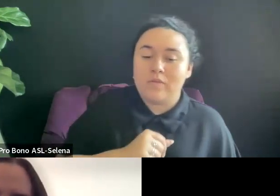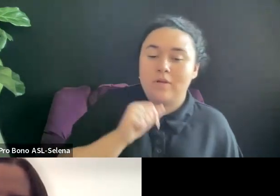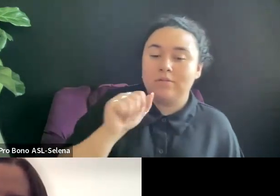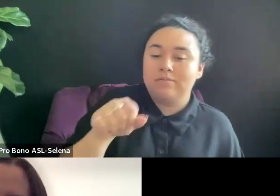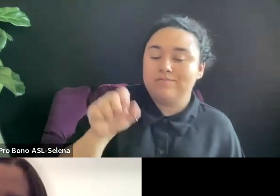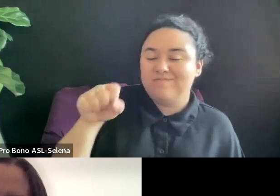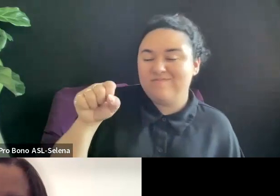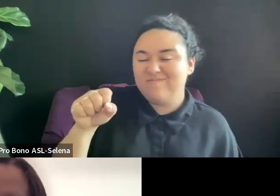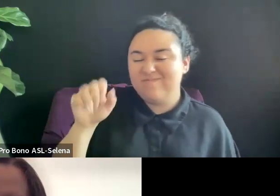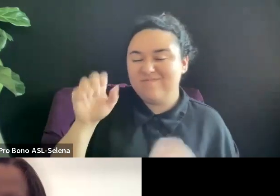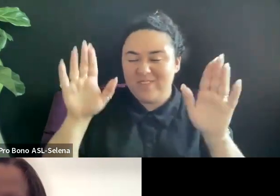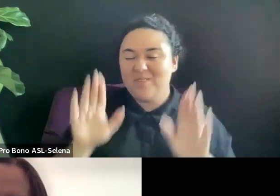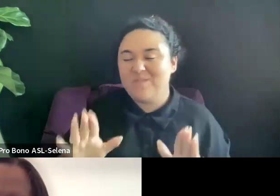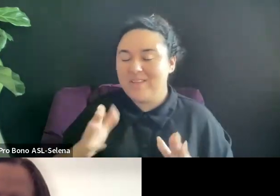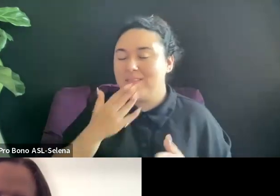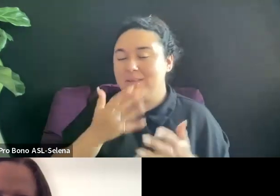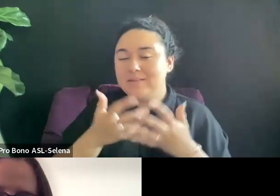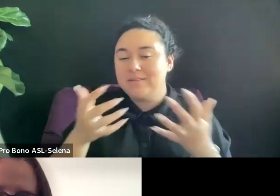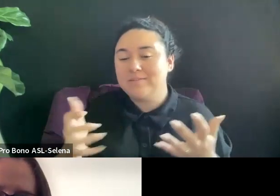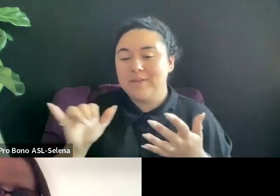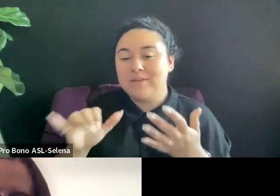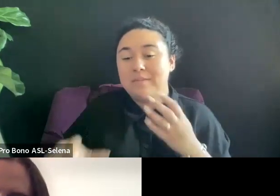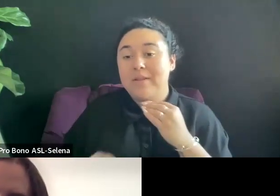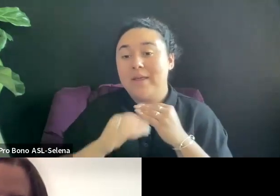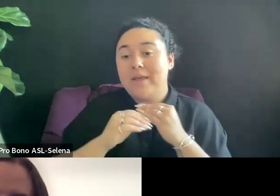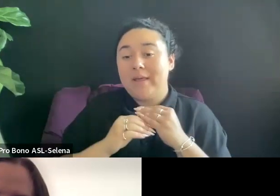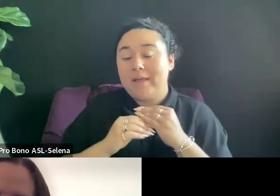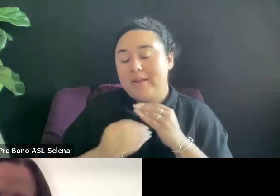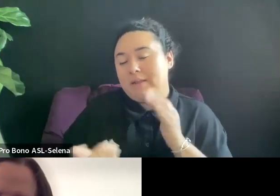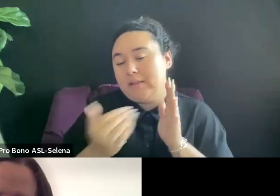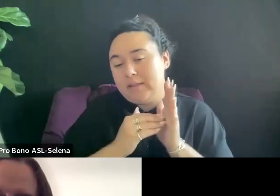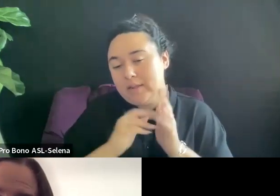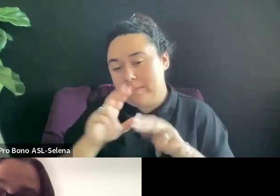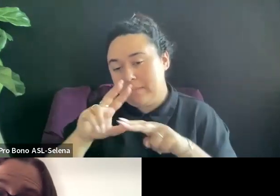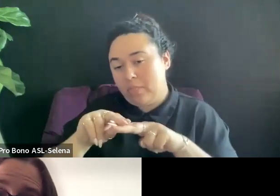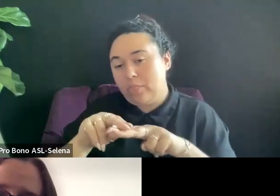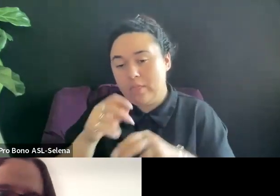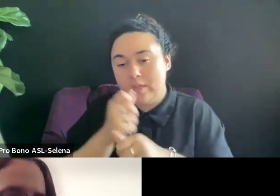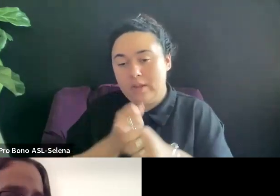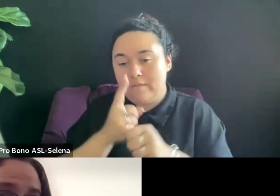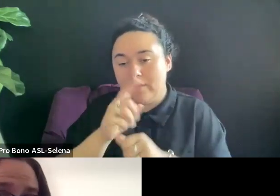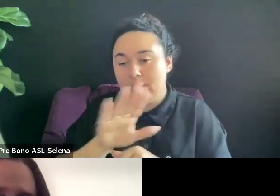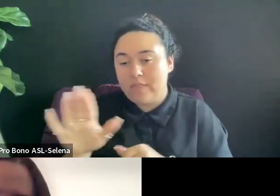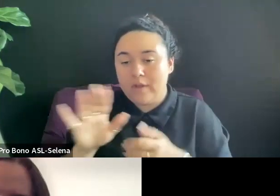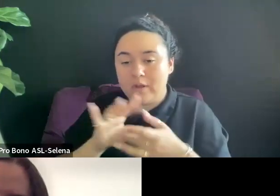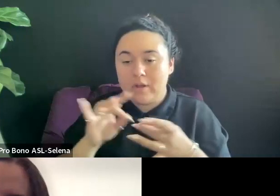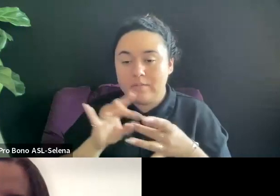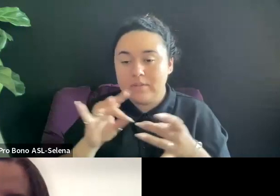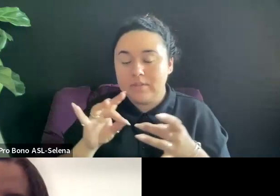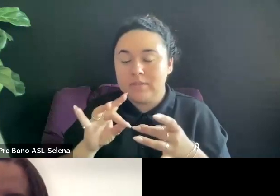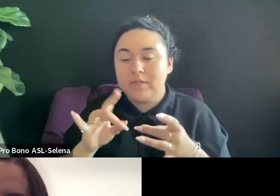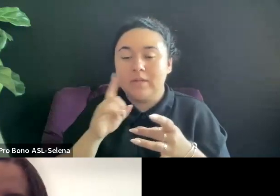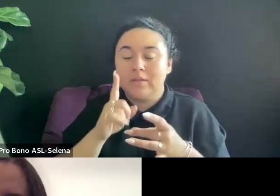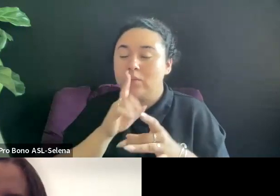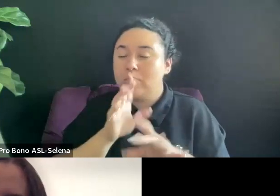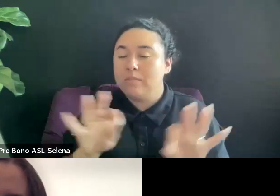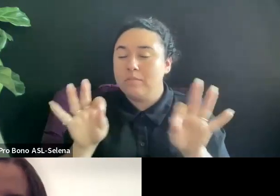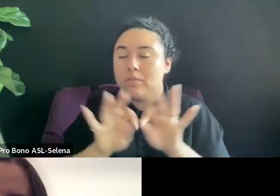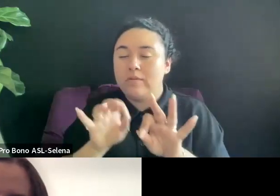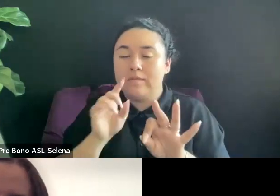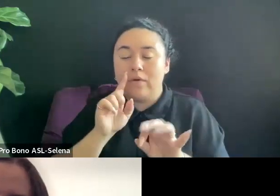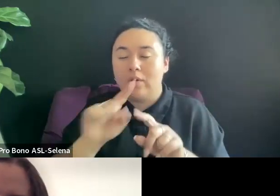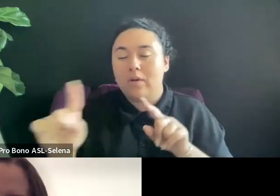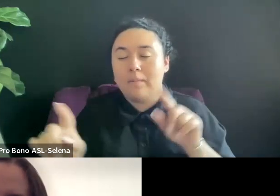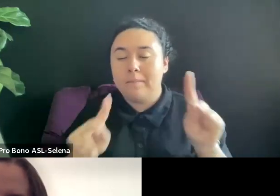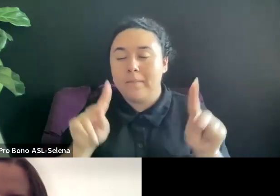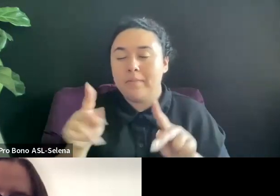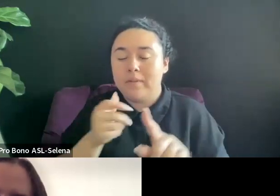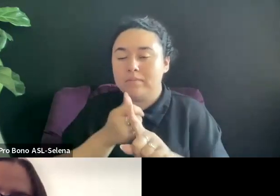I WANTED TO ADD I 42 IT'S REALLY IMPORTANT FOR THOSE OF YOU WHO ARE FILMMAKER S TO UNDERSTAND THAT